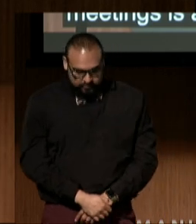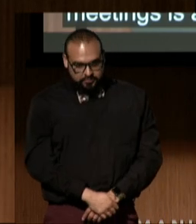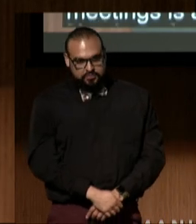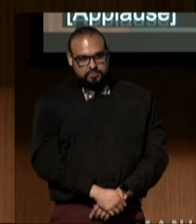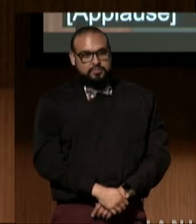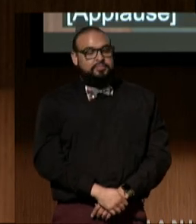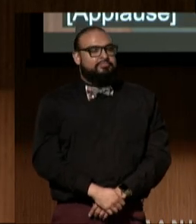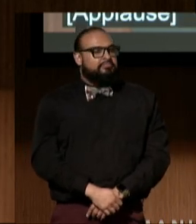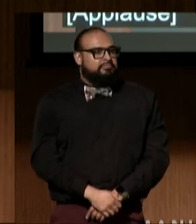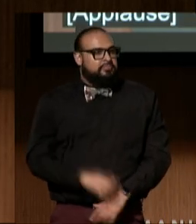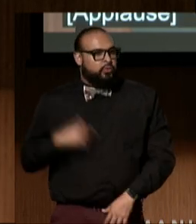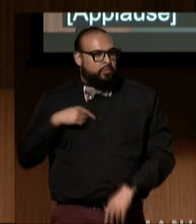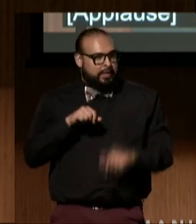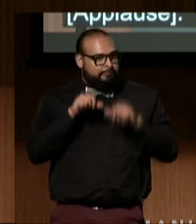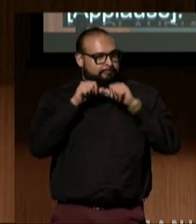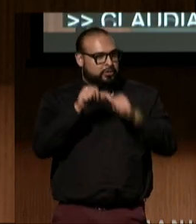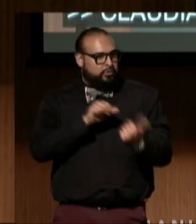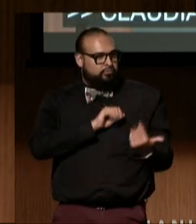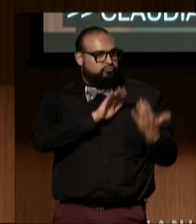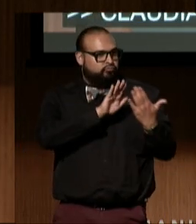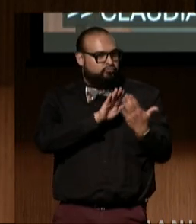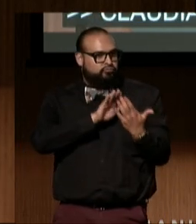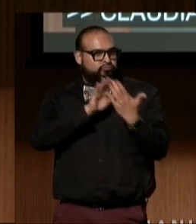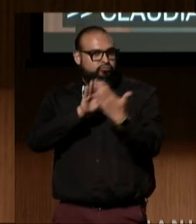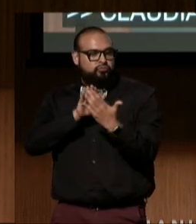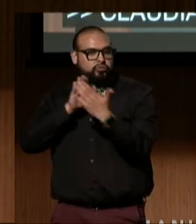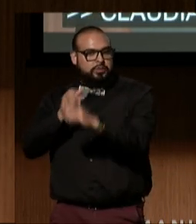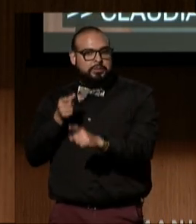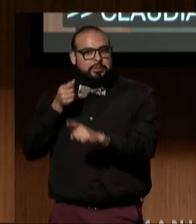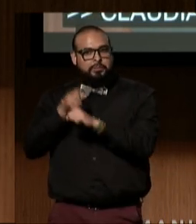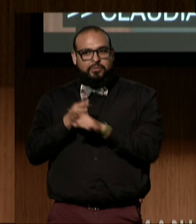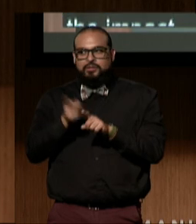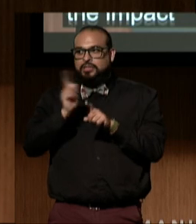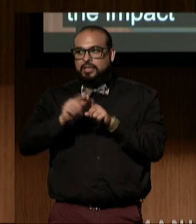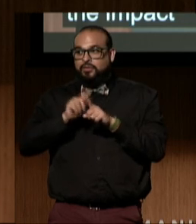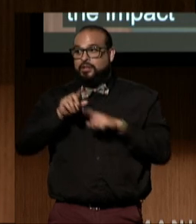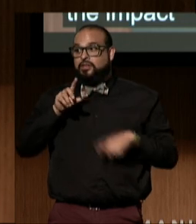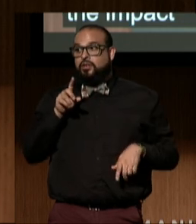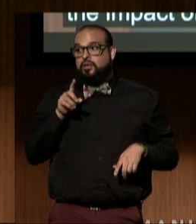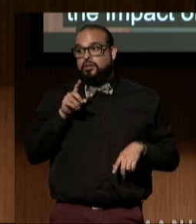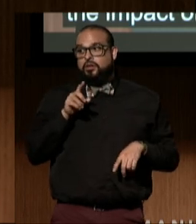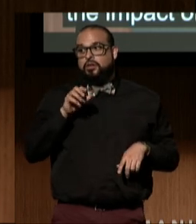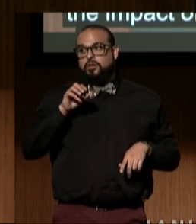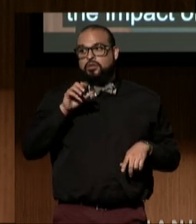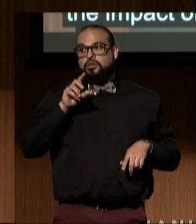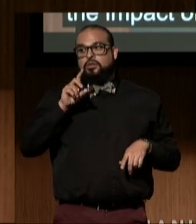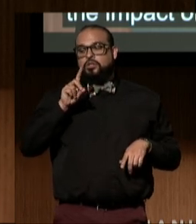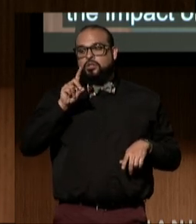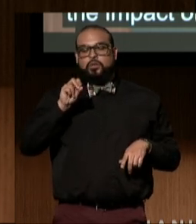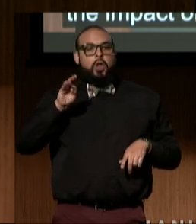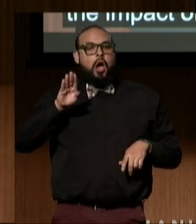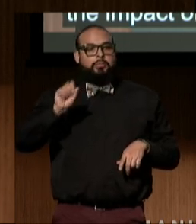We continue to respond to the impact of Dobbs on our community. Disabled people need access to a full range